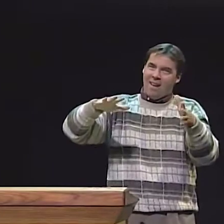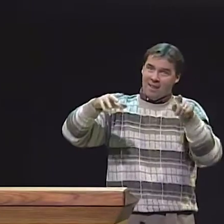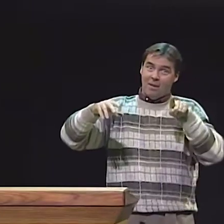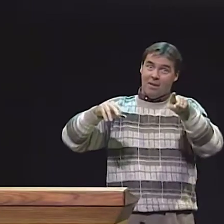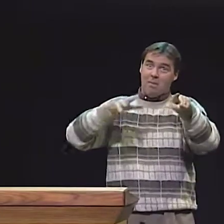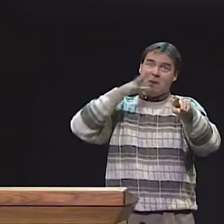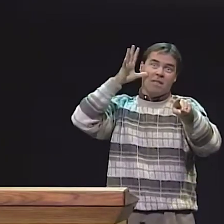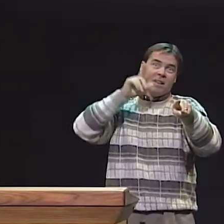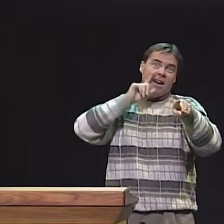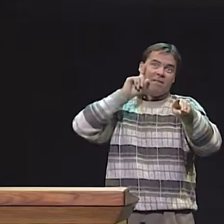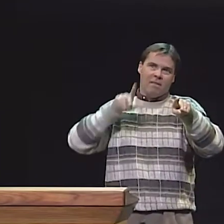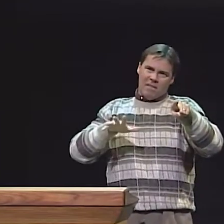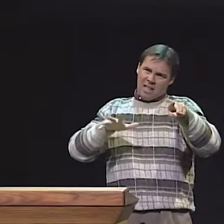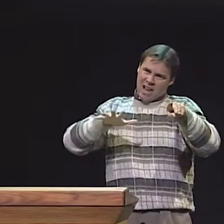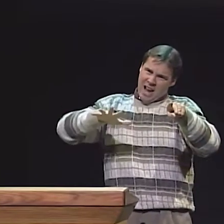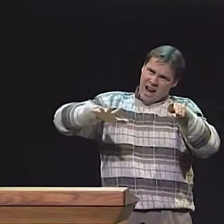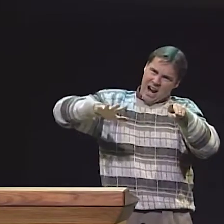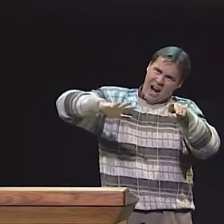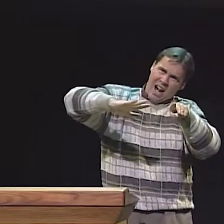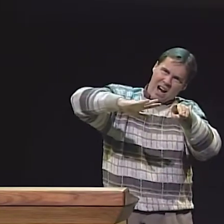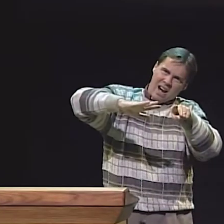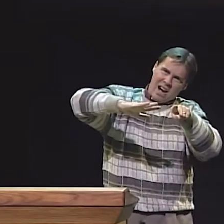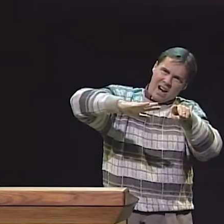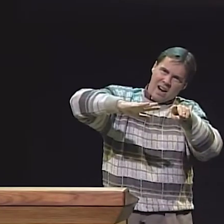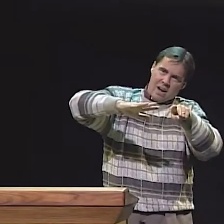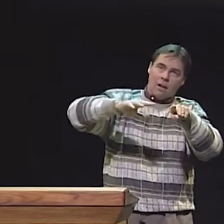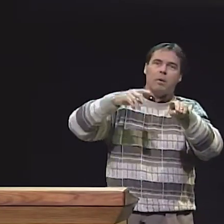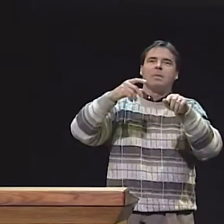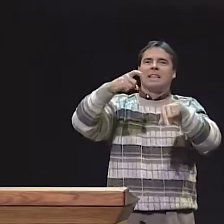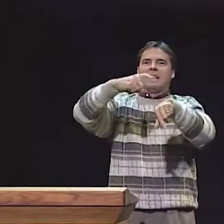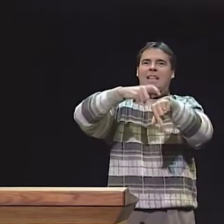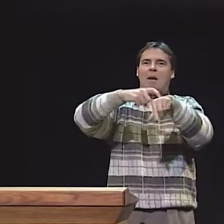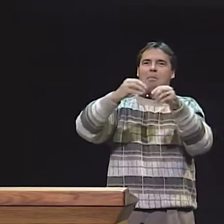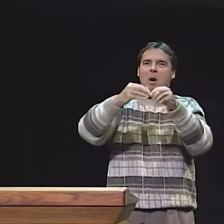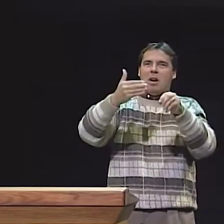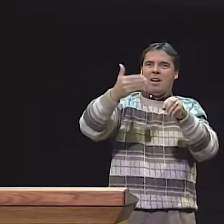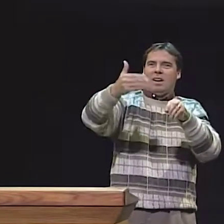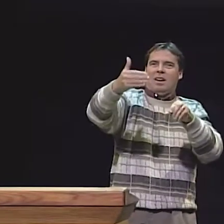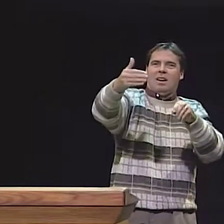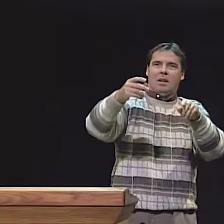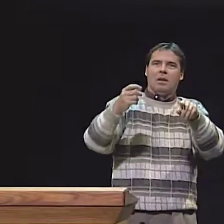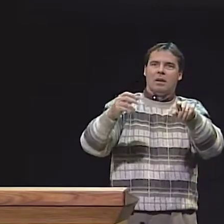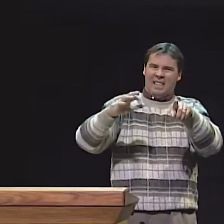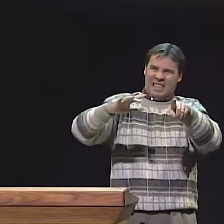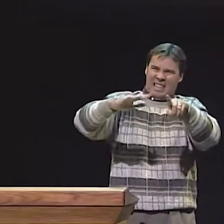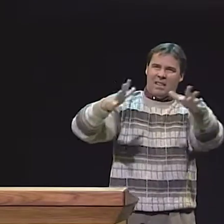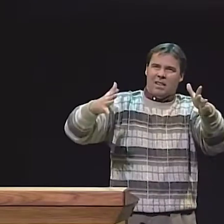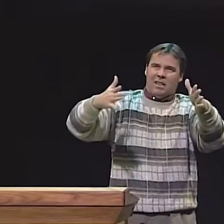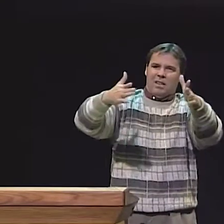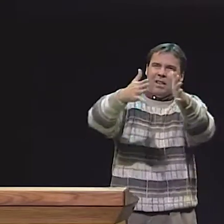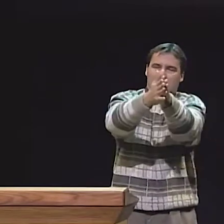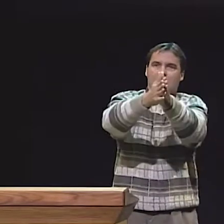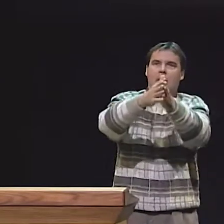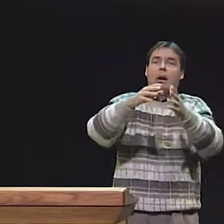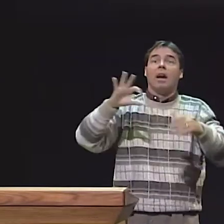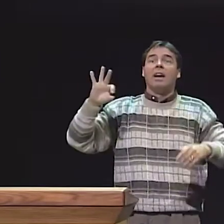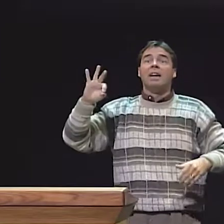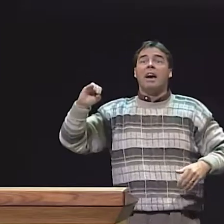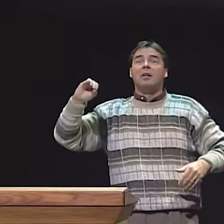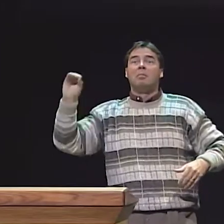REMEMBER, THE GOAL IS TO HAVE THEM ALL AT THE SAME LEVEL, BUT IF THE MOTHER AND FATHER ARE DEAF,